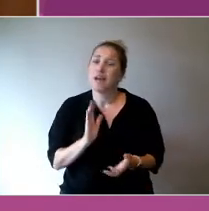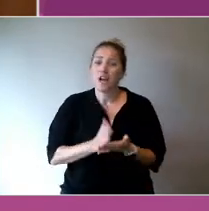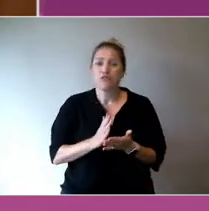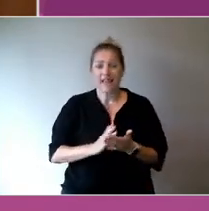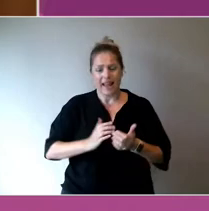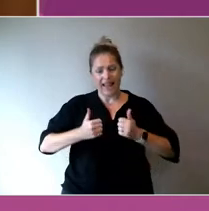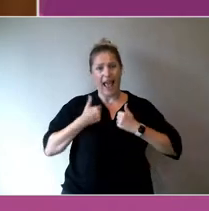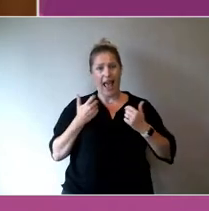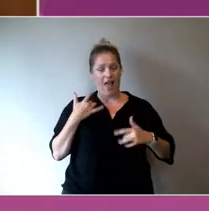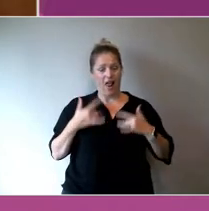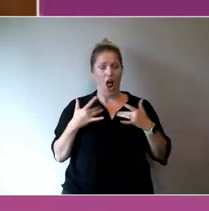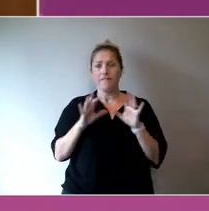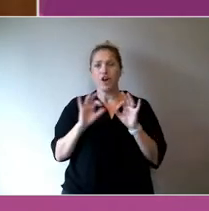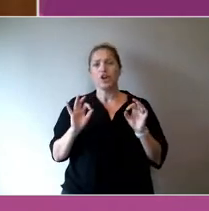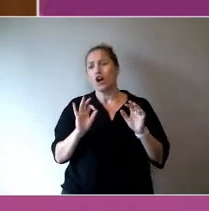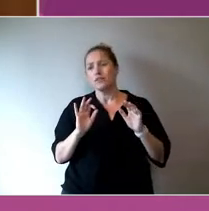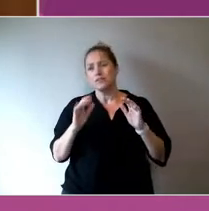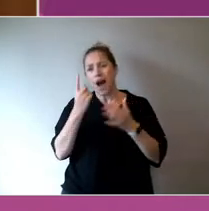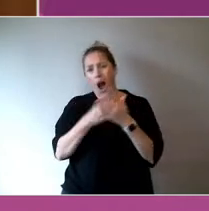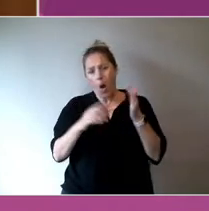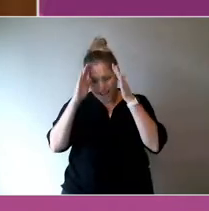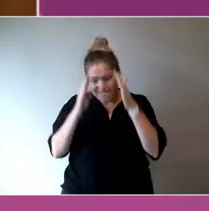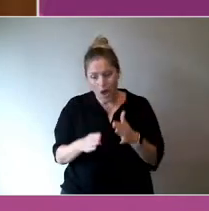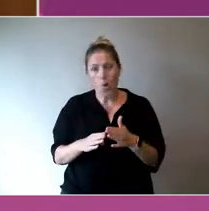of course it will rejuvenate, but not necessarily the same.